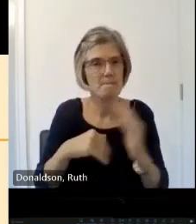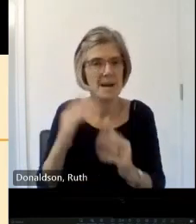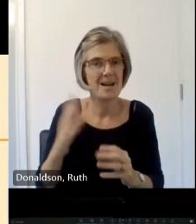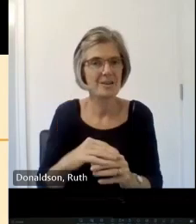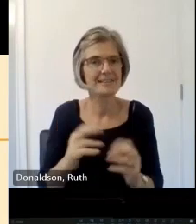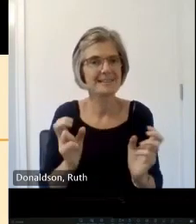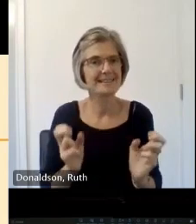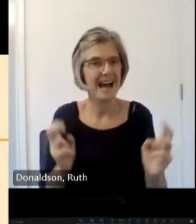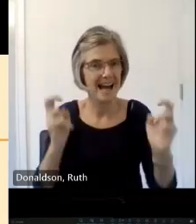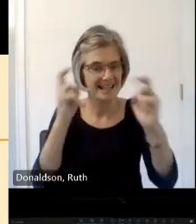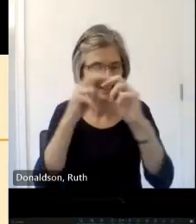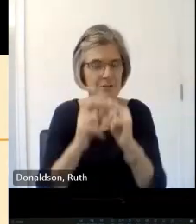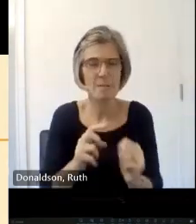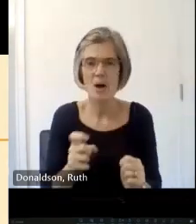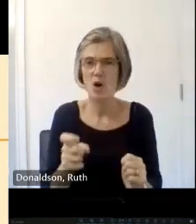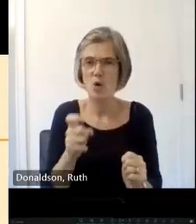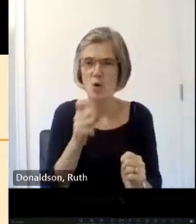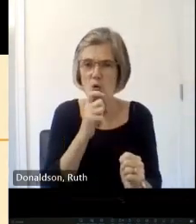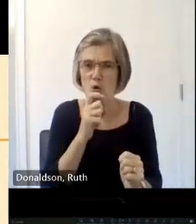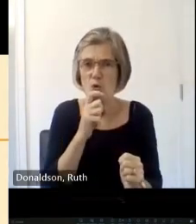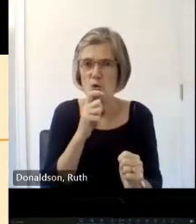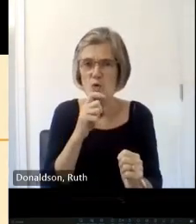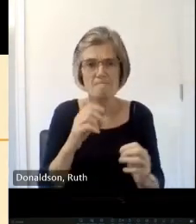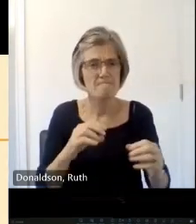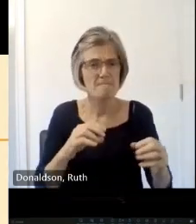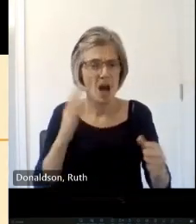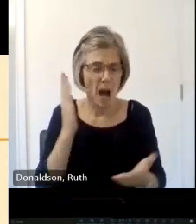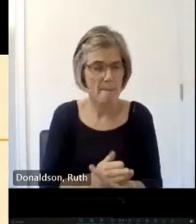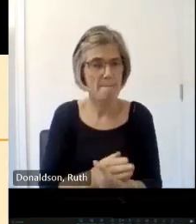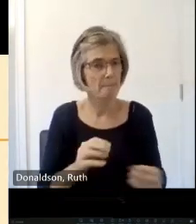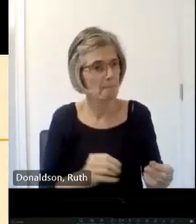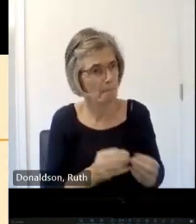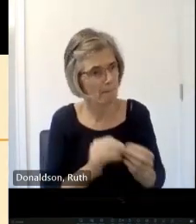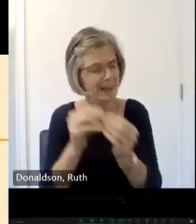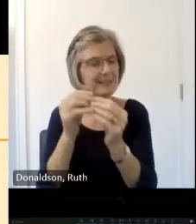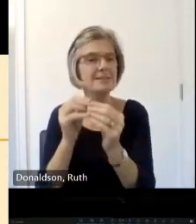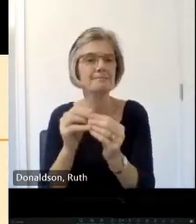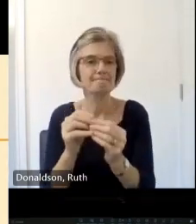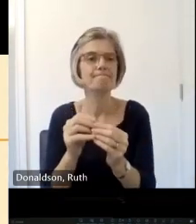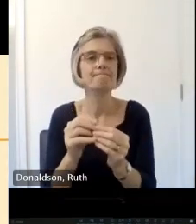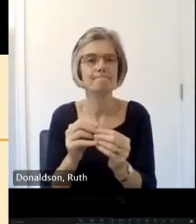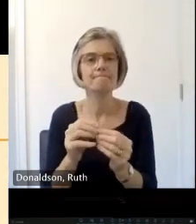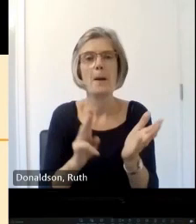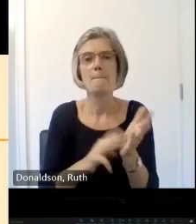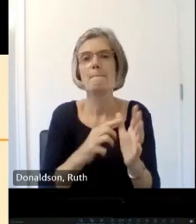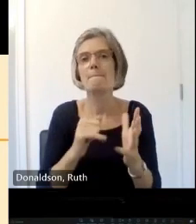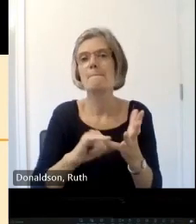Masons that carved the stones that created the building and that's what we're going to try and